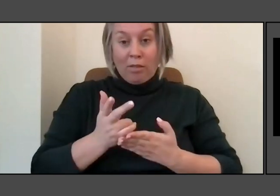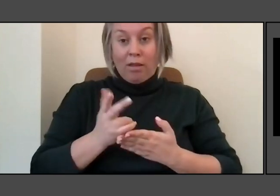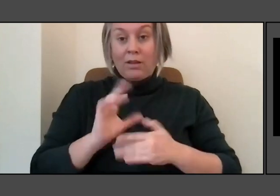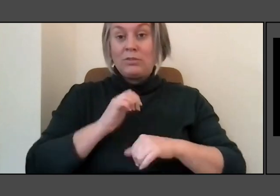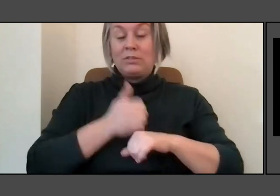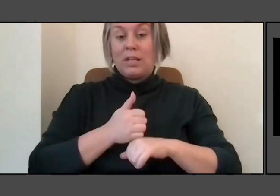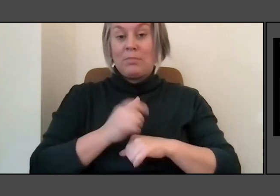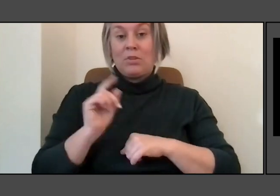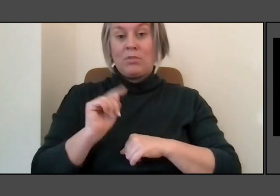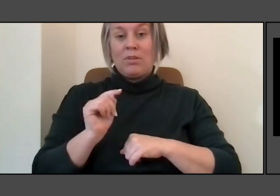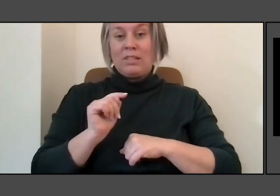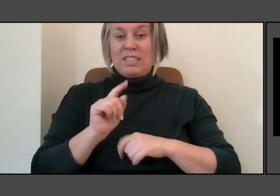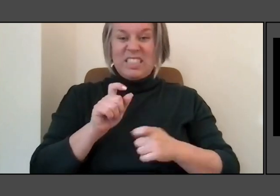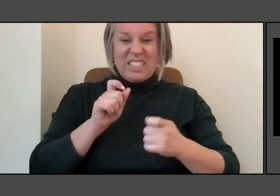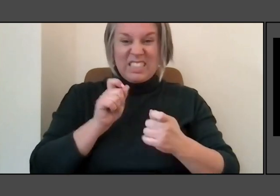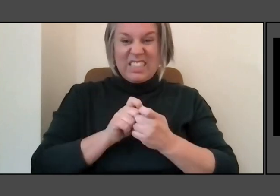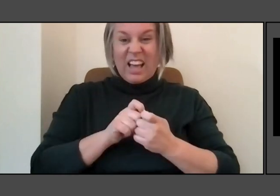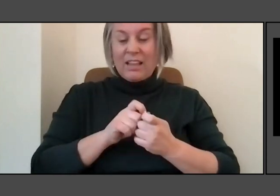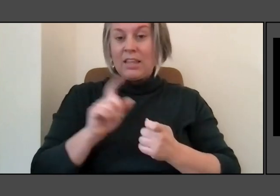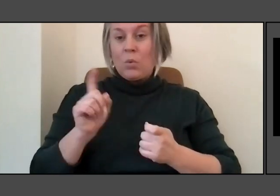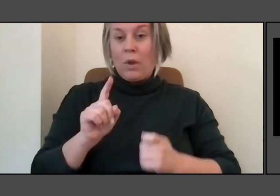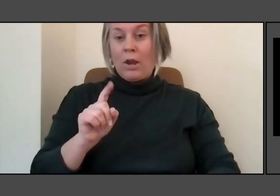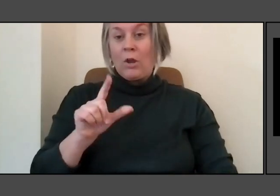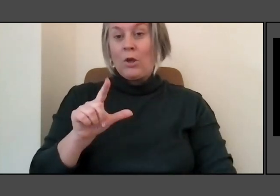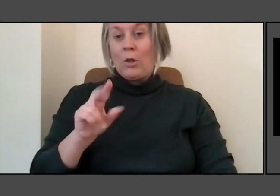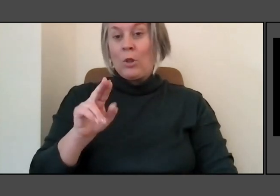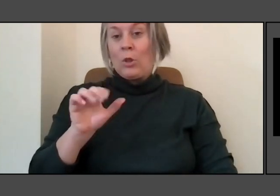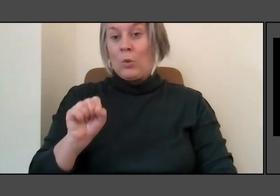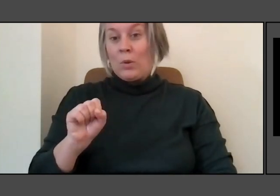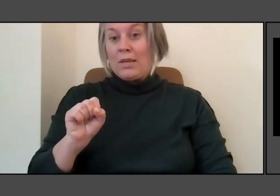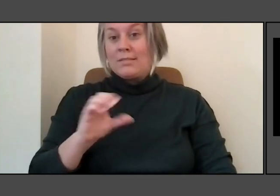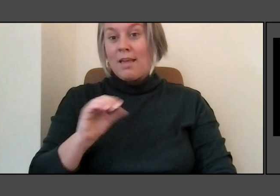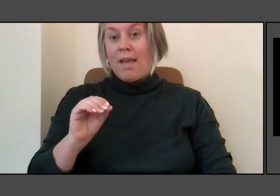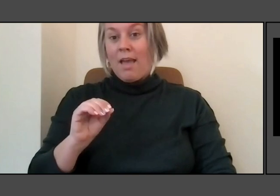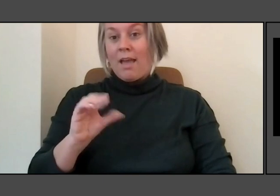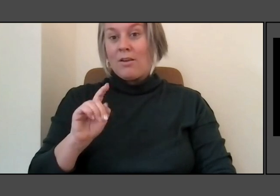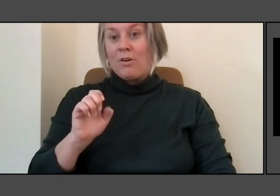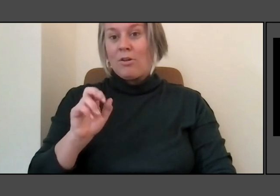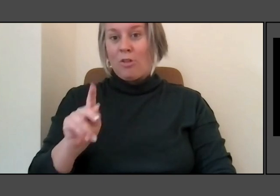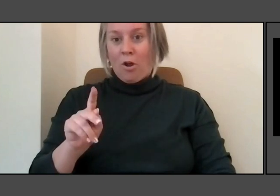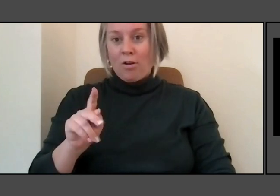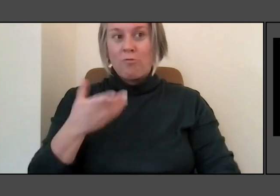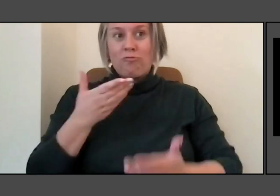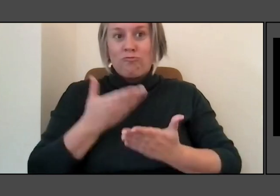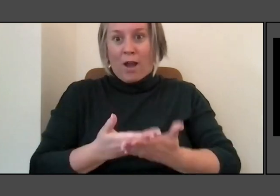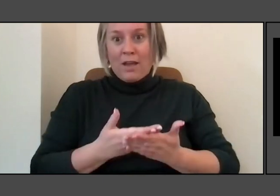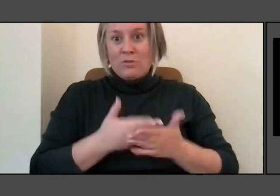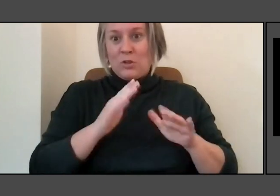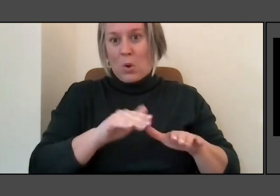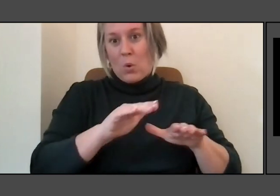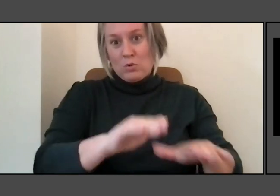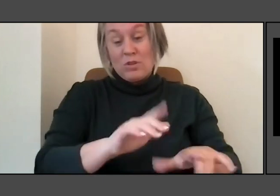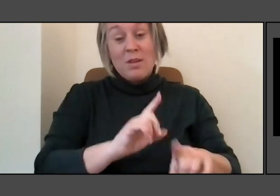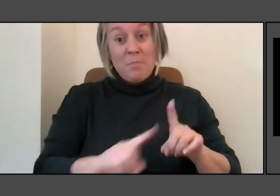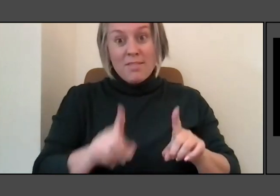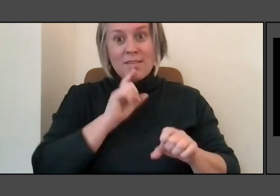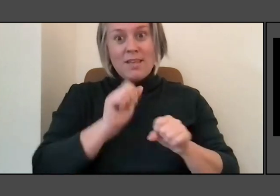made it to the Pacific and found the ocean. But they did. So the first thing we did through this